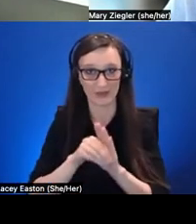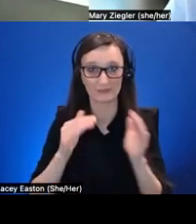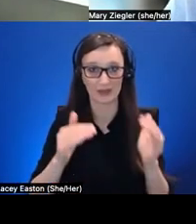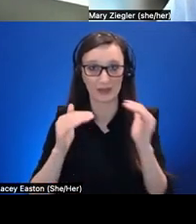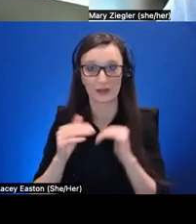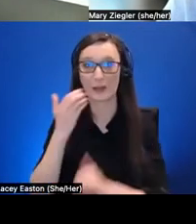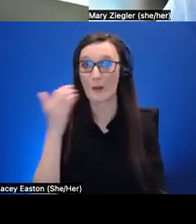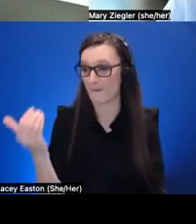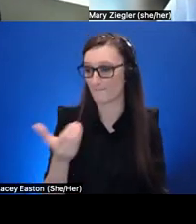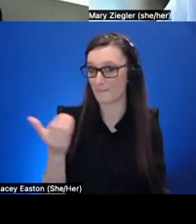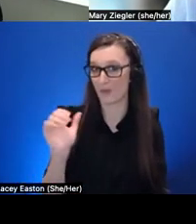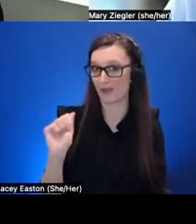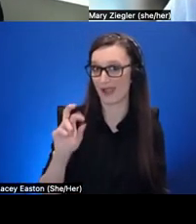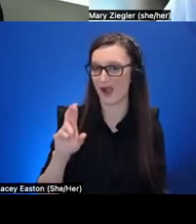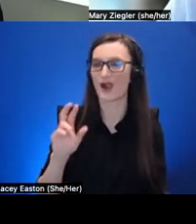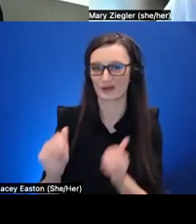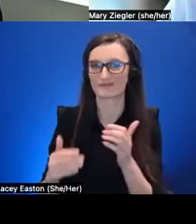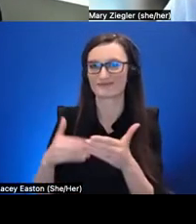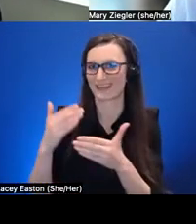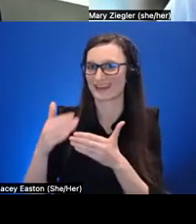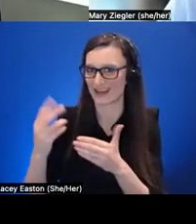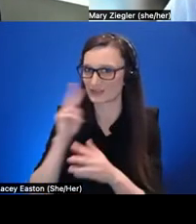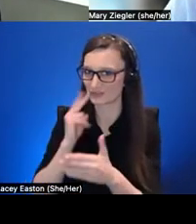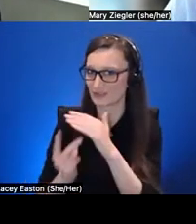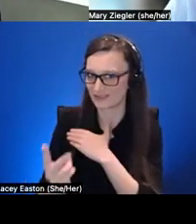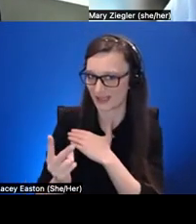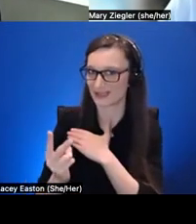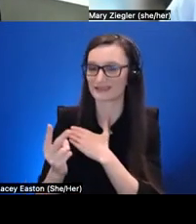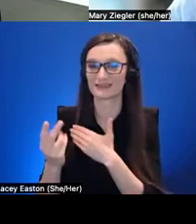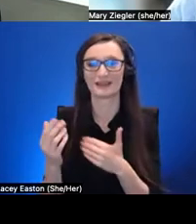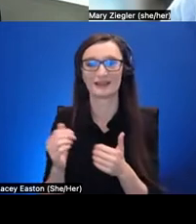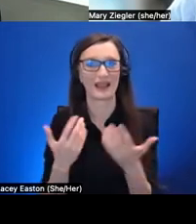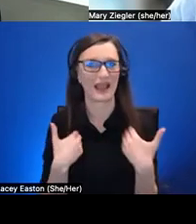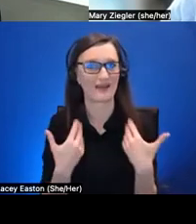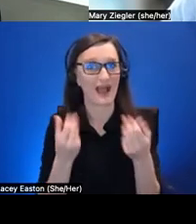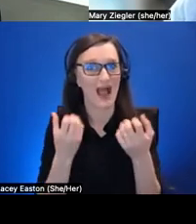most accessible you know there's how many four or five billion mobile phones out in the world